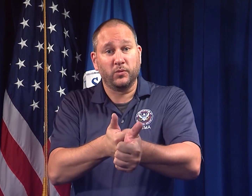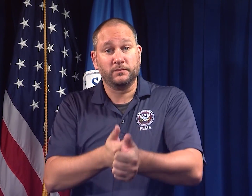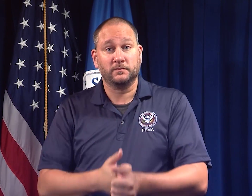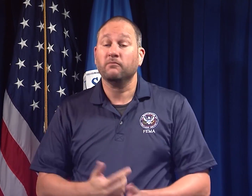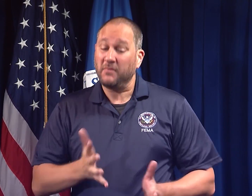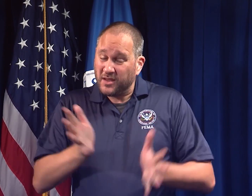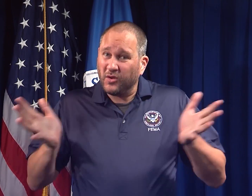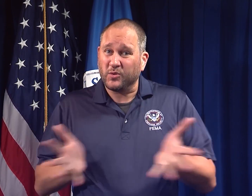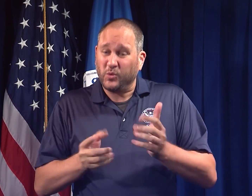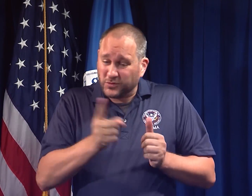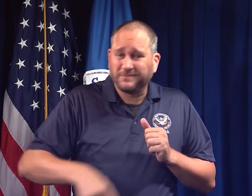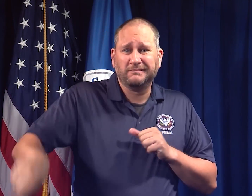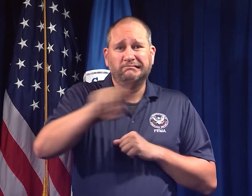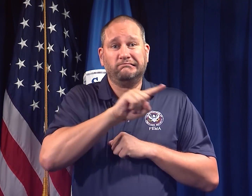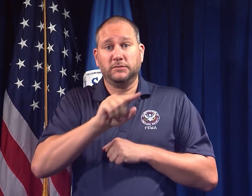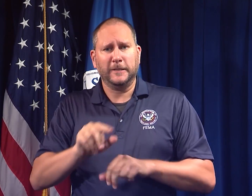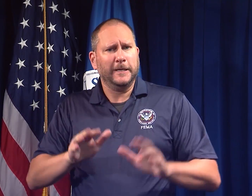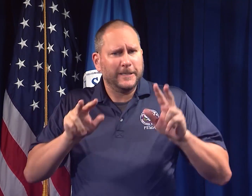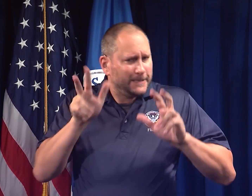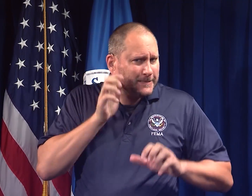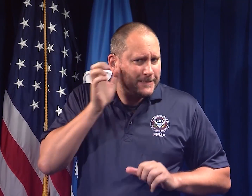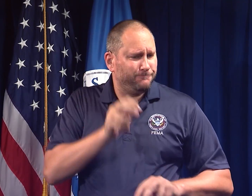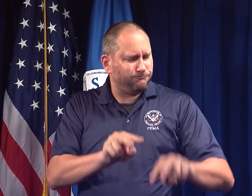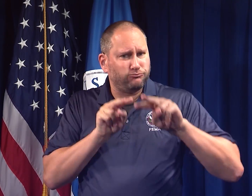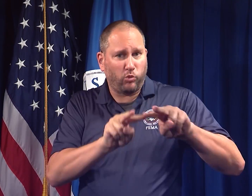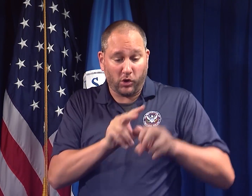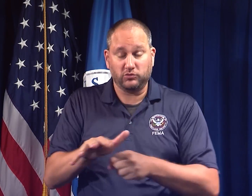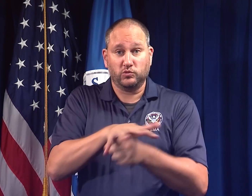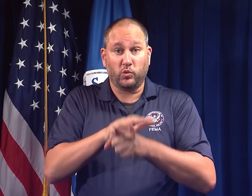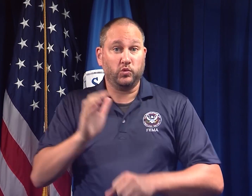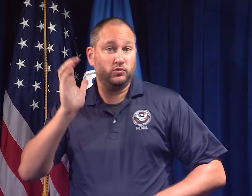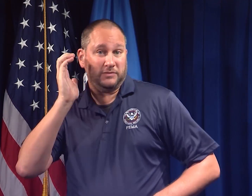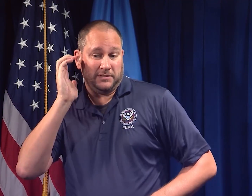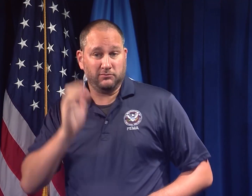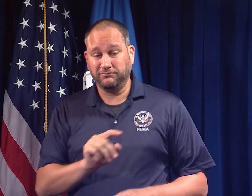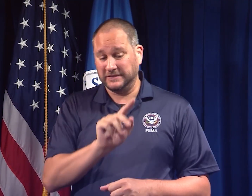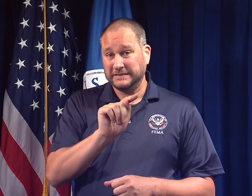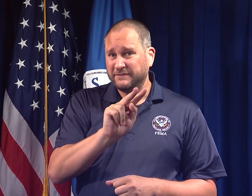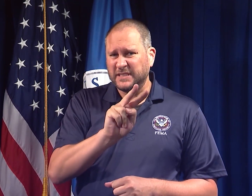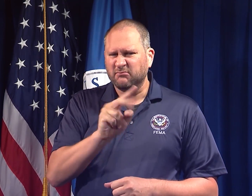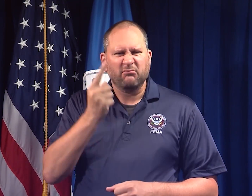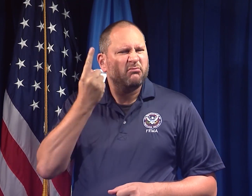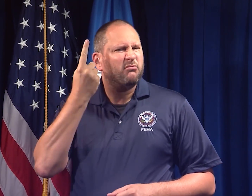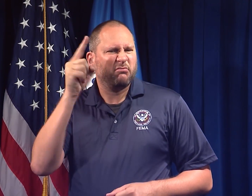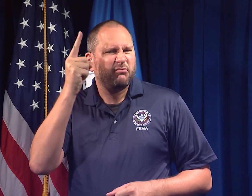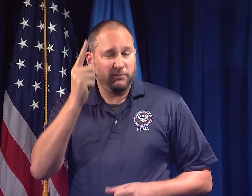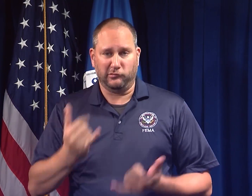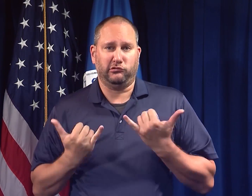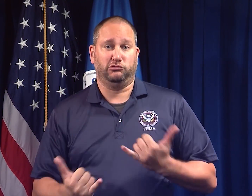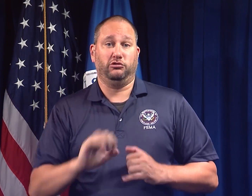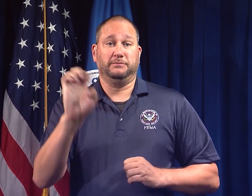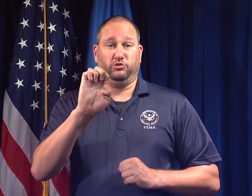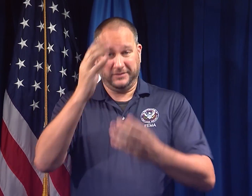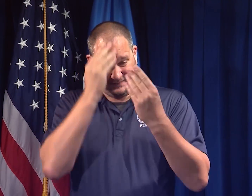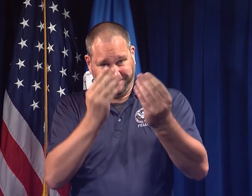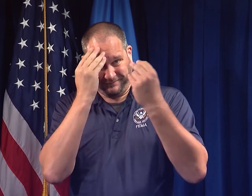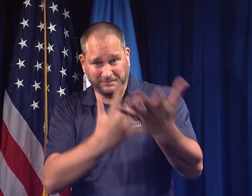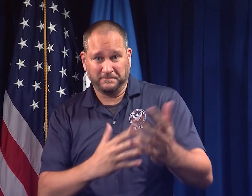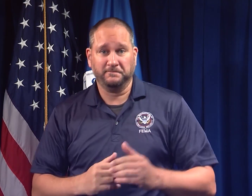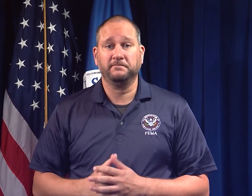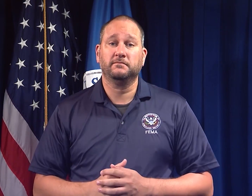and to monitor local radio or TV stations for updated emergency information.